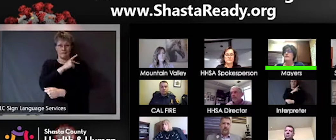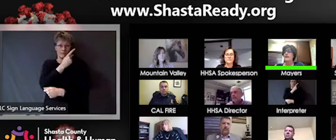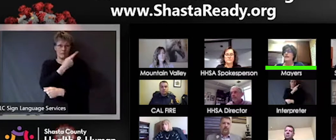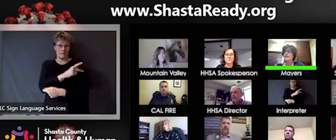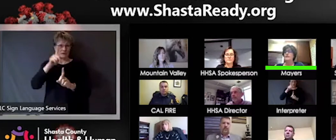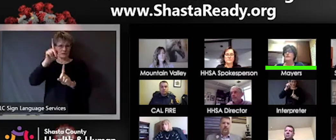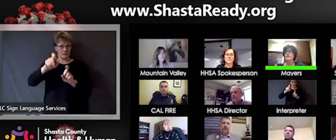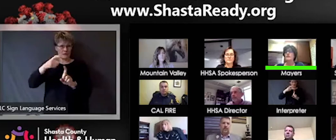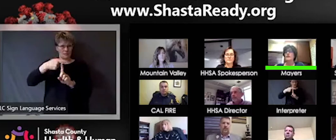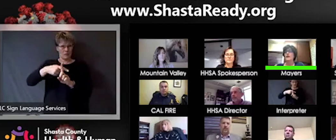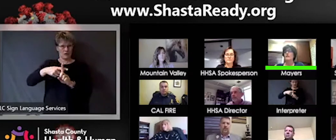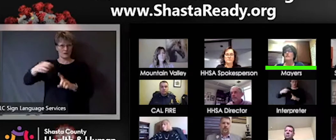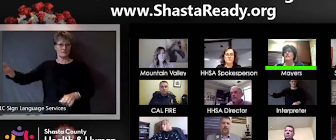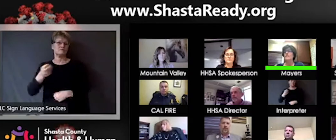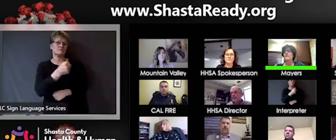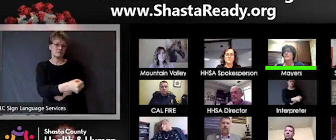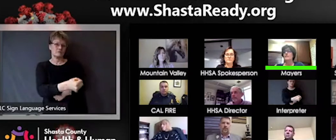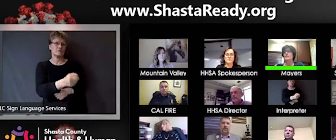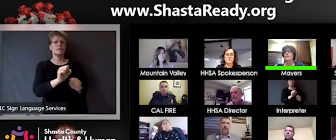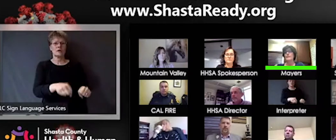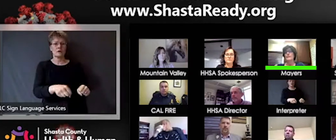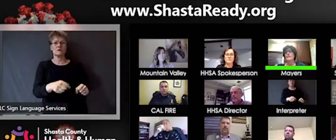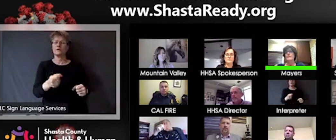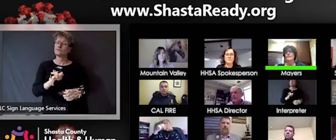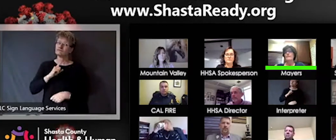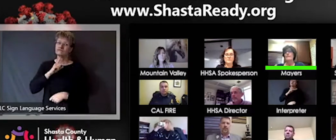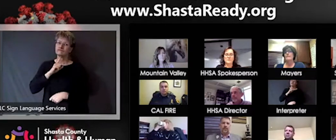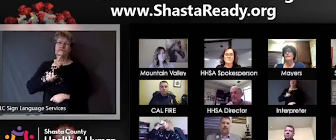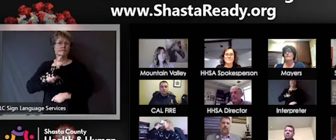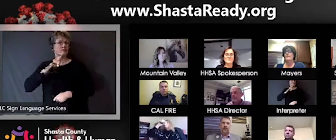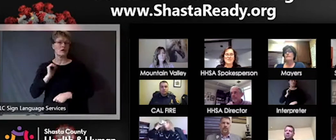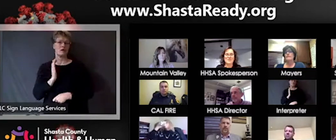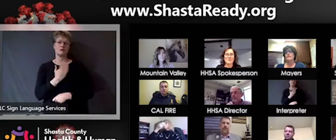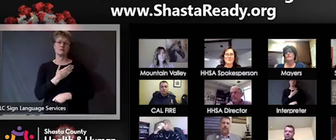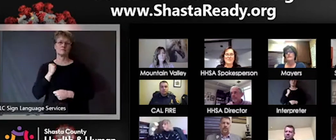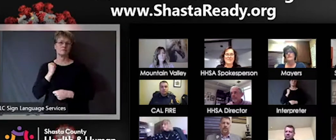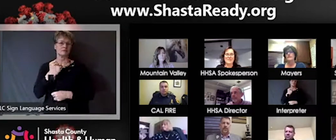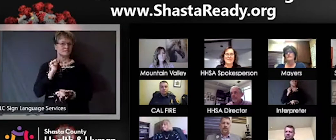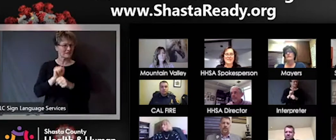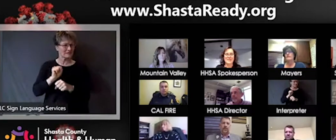our staff and we're just really proud of all of them. Awesome, thank you very much.